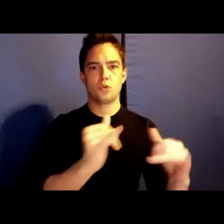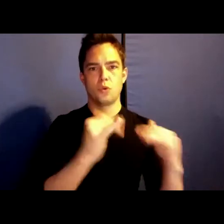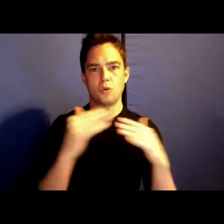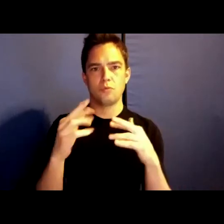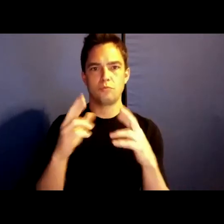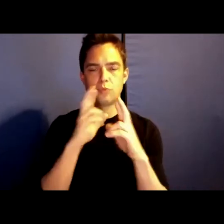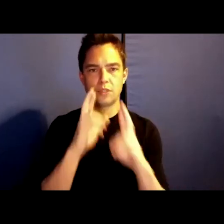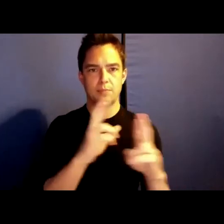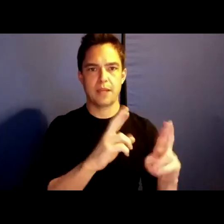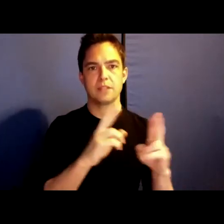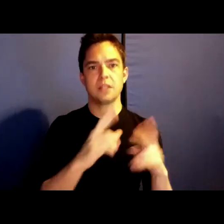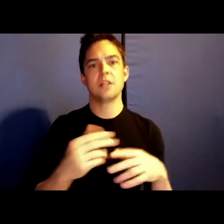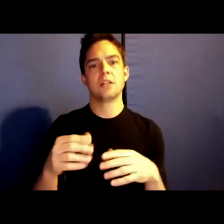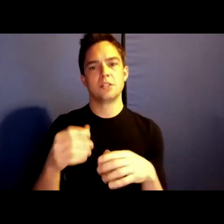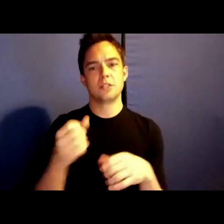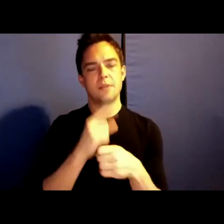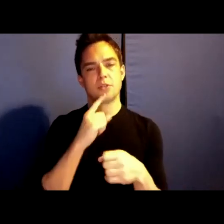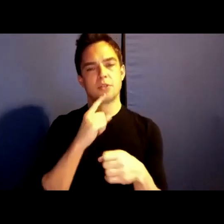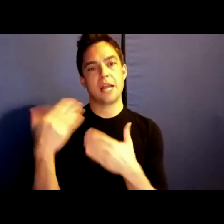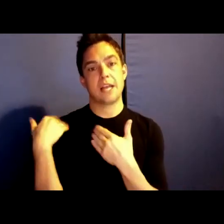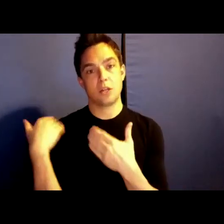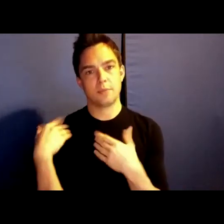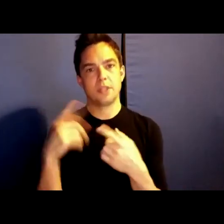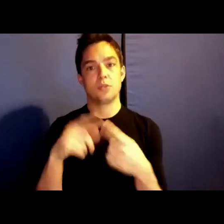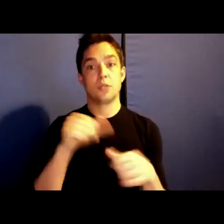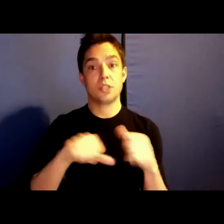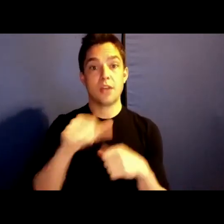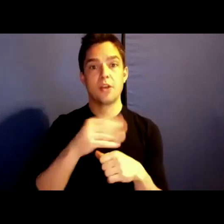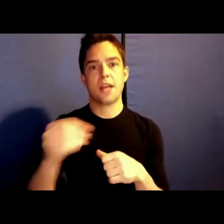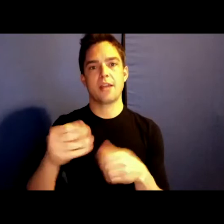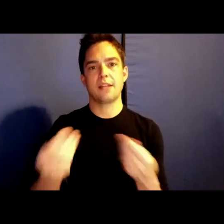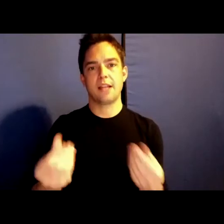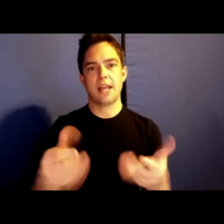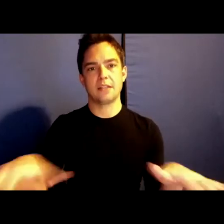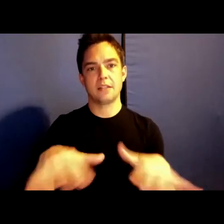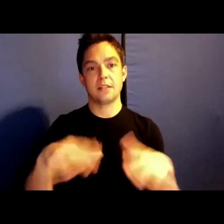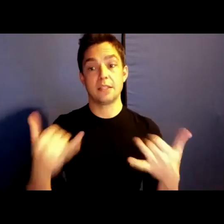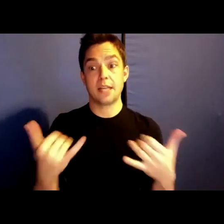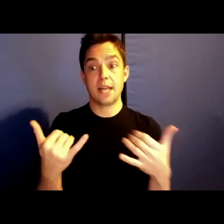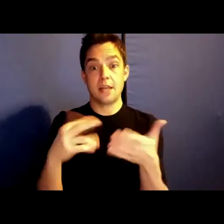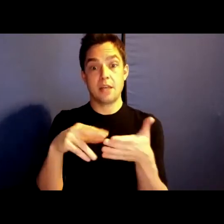other, and to the land. Today, the meeting place of Toronto or Tkaronto